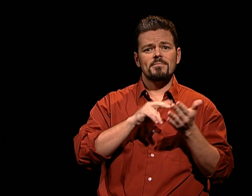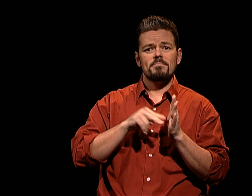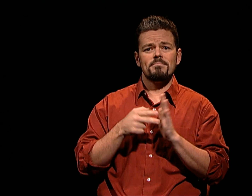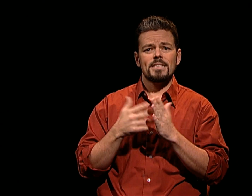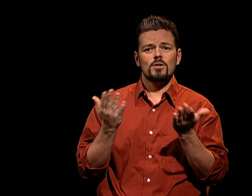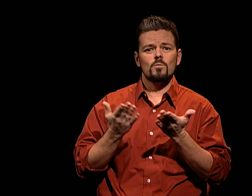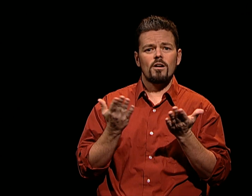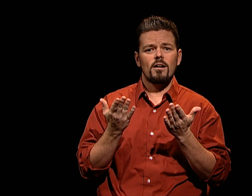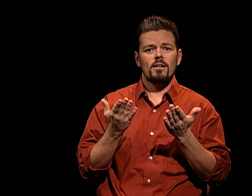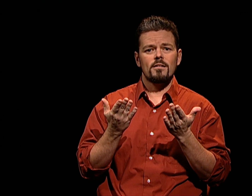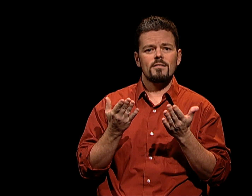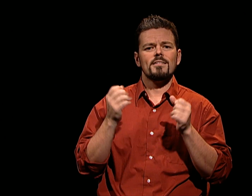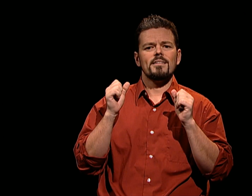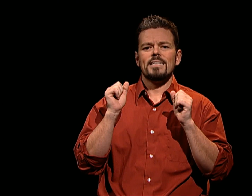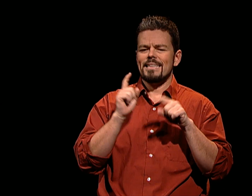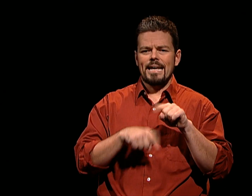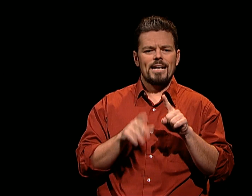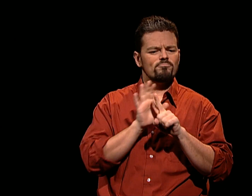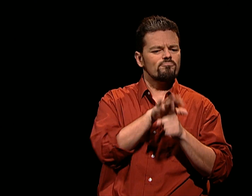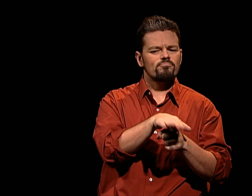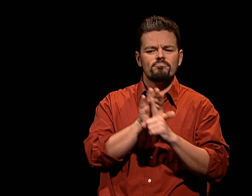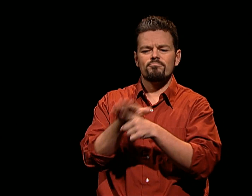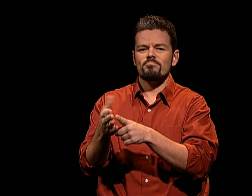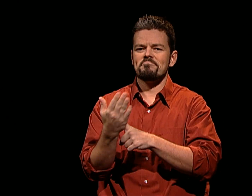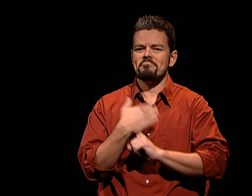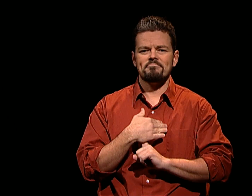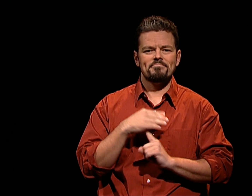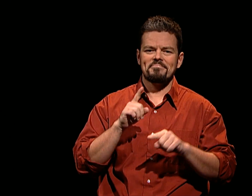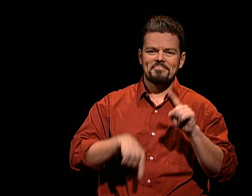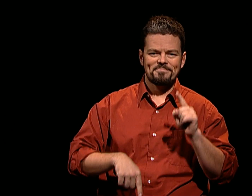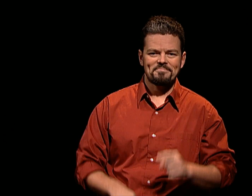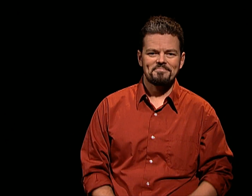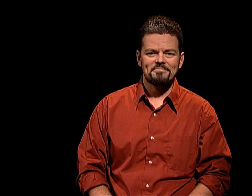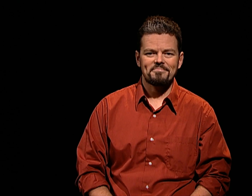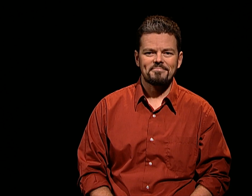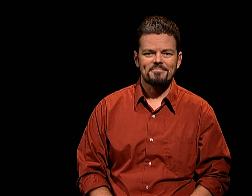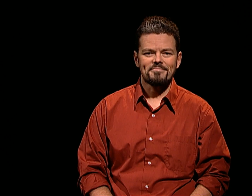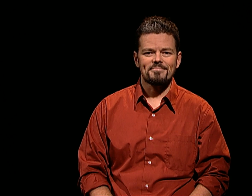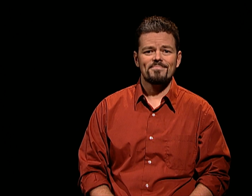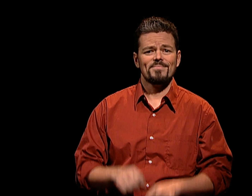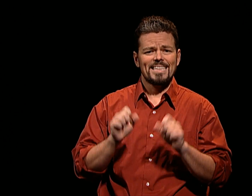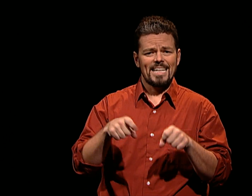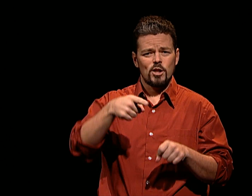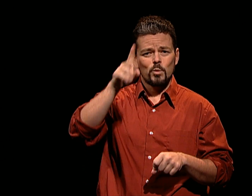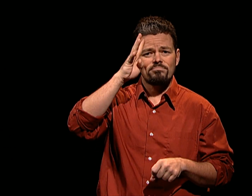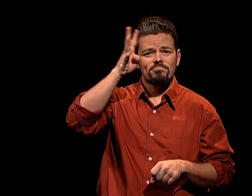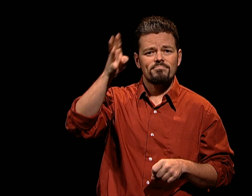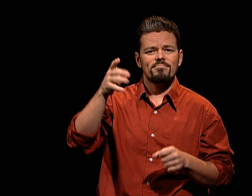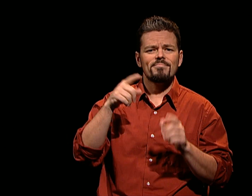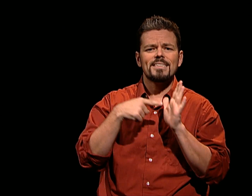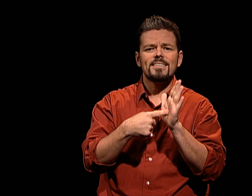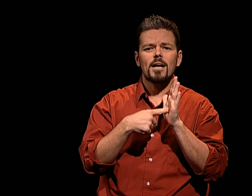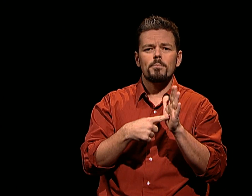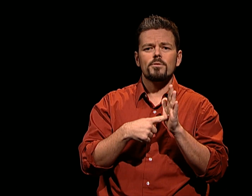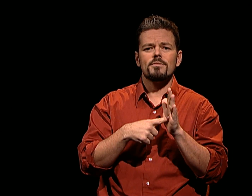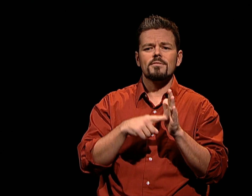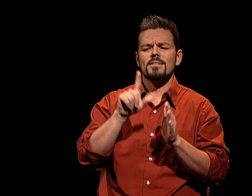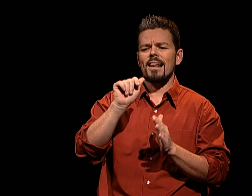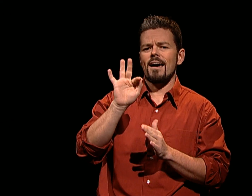INALIENABLE MEANS INCAPABLE OF BEING SURRENDERED TO ANOTHER. CAN YOU THINK OF EXAMPLES